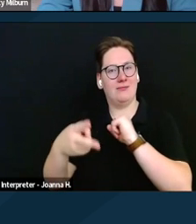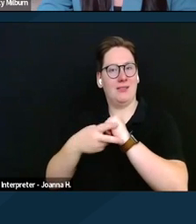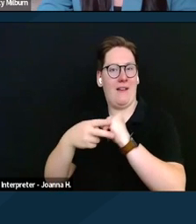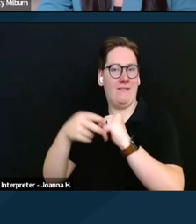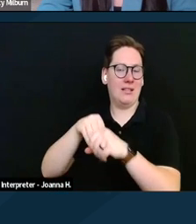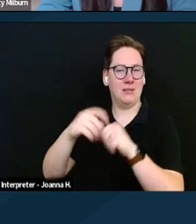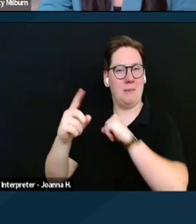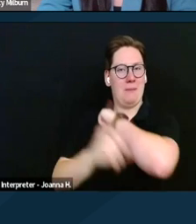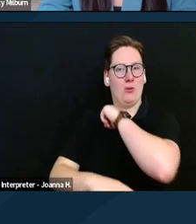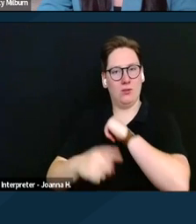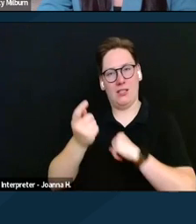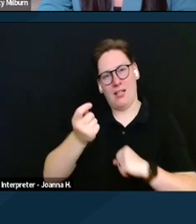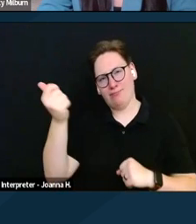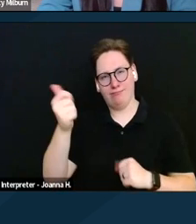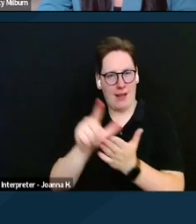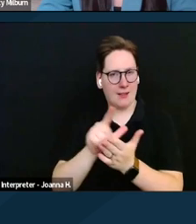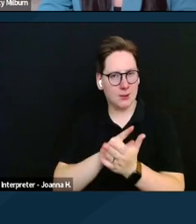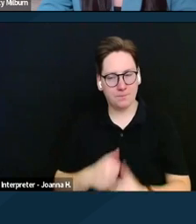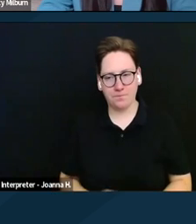For the reference of folks on this call